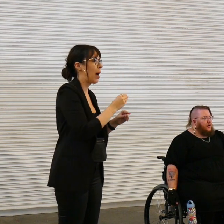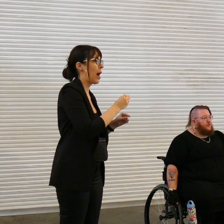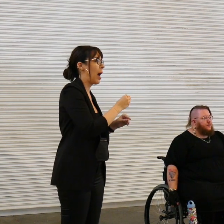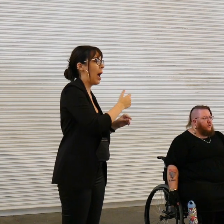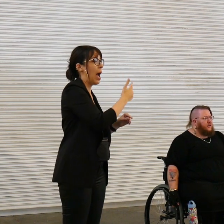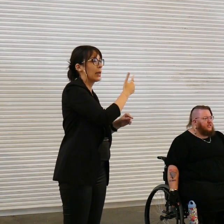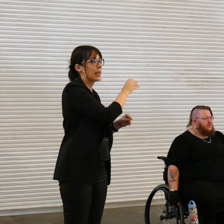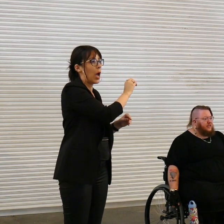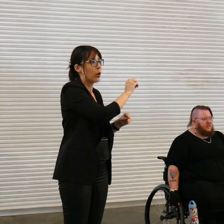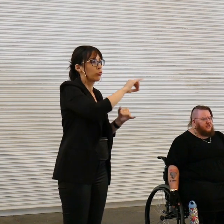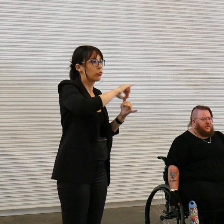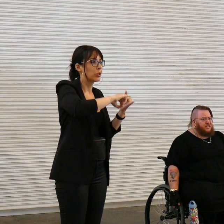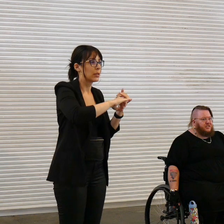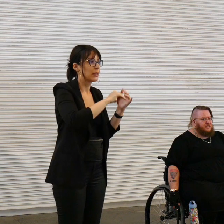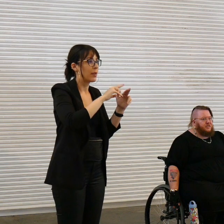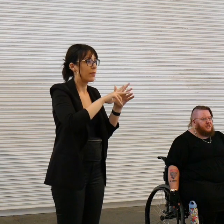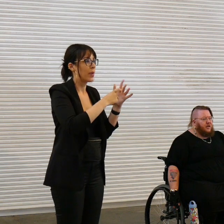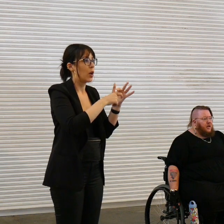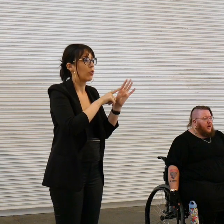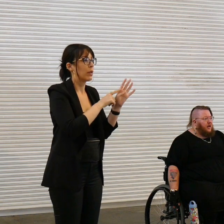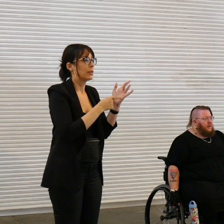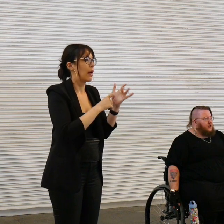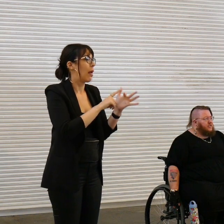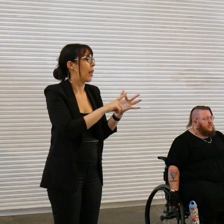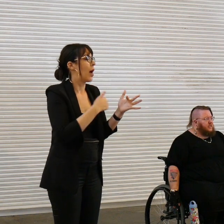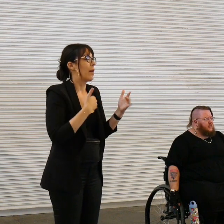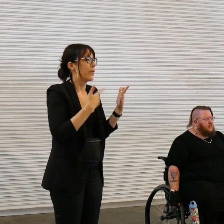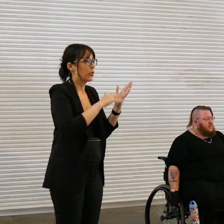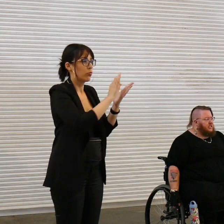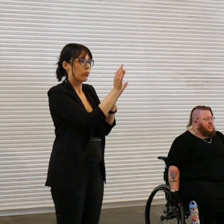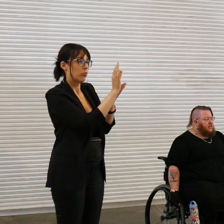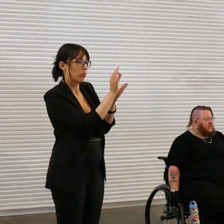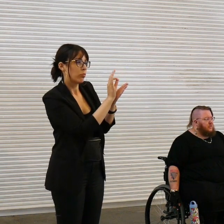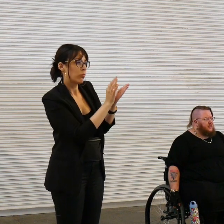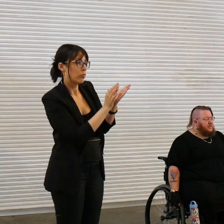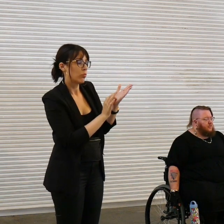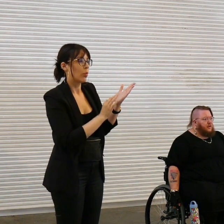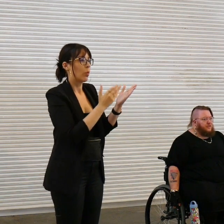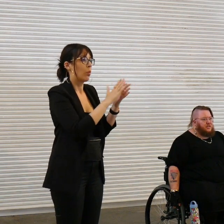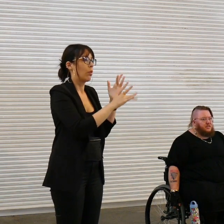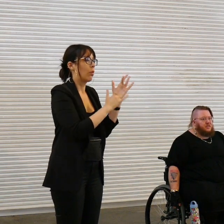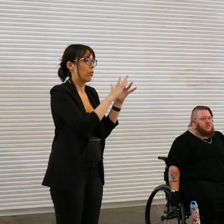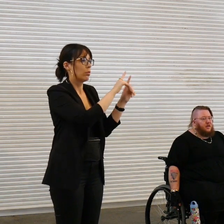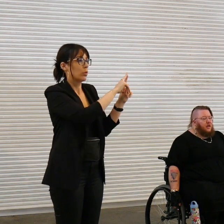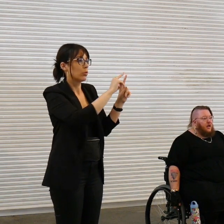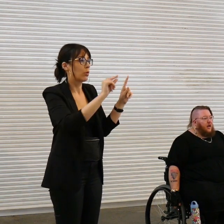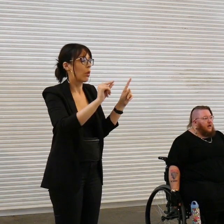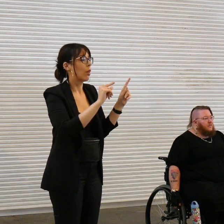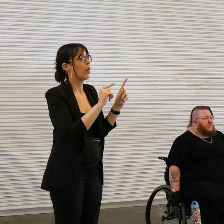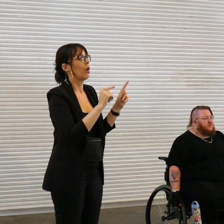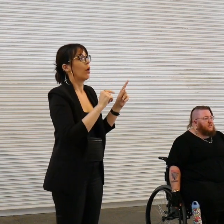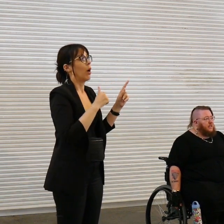over 40 different illustrations uh mostly done digitally with some references um it's for sale